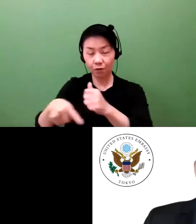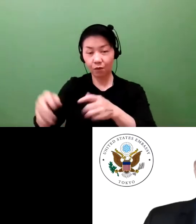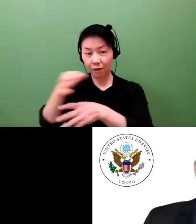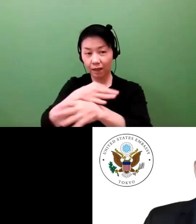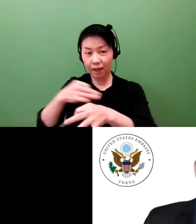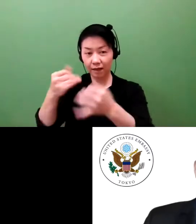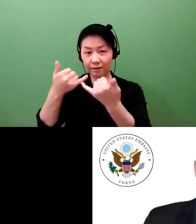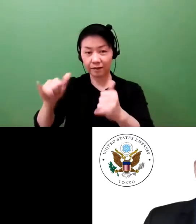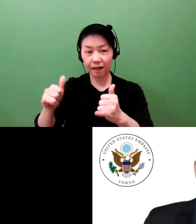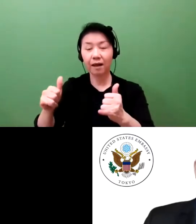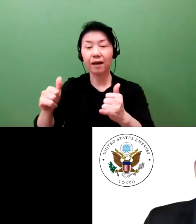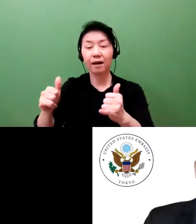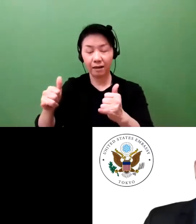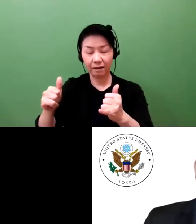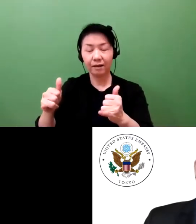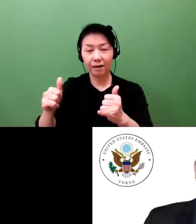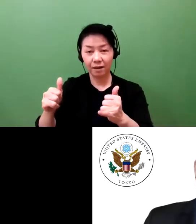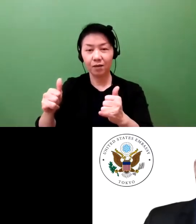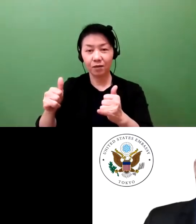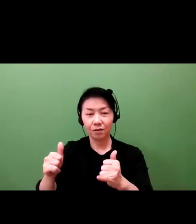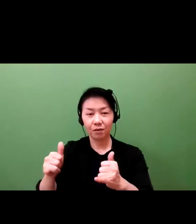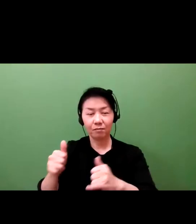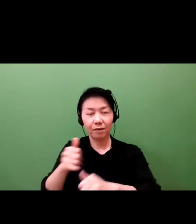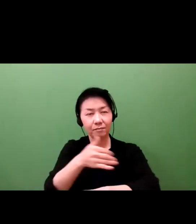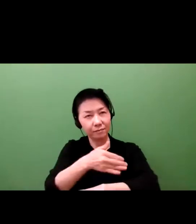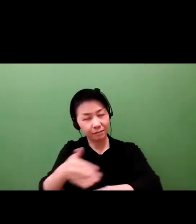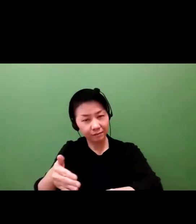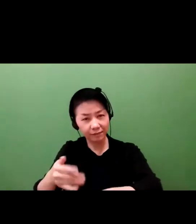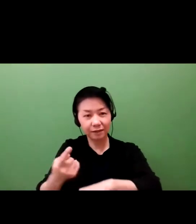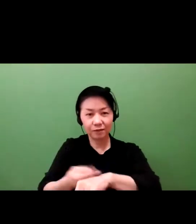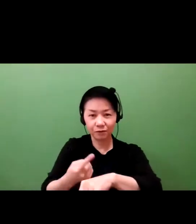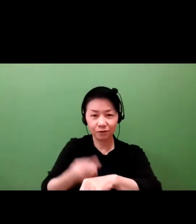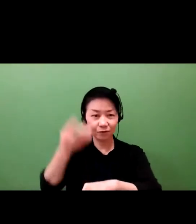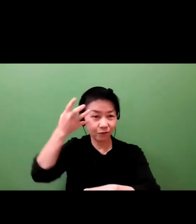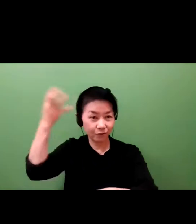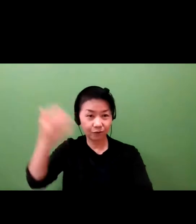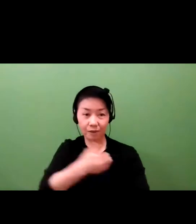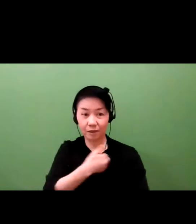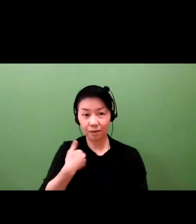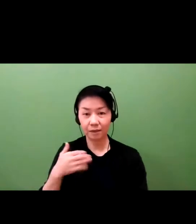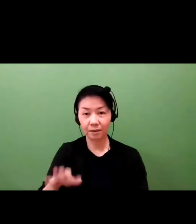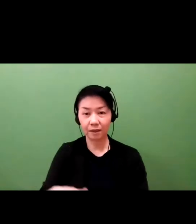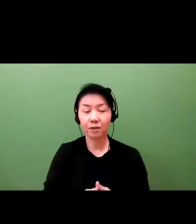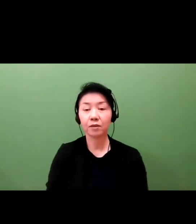The next topic I would like to pursue in a little more depth